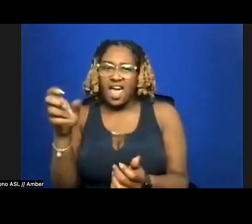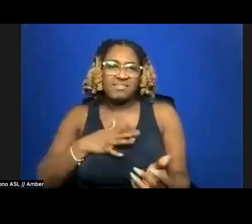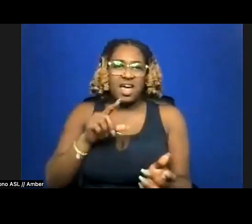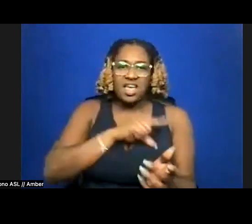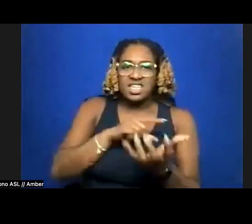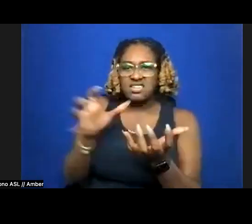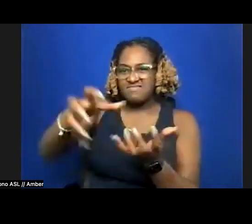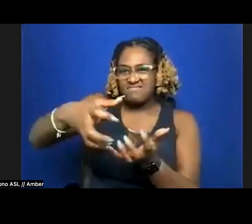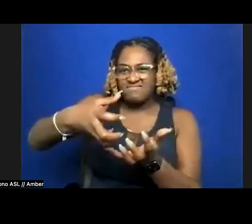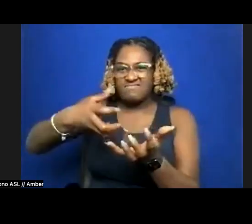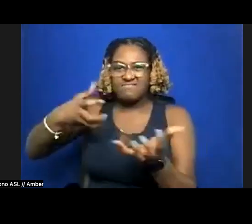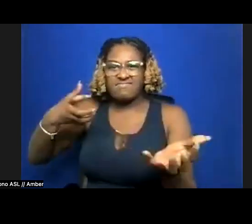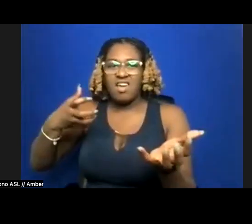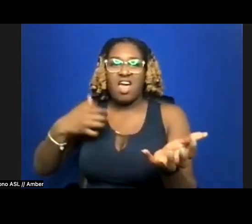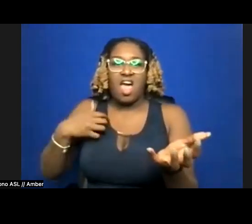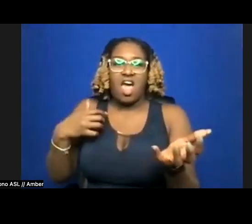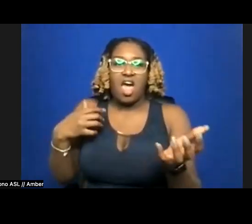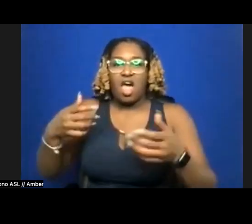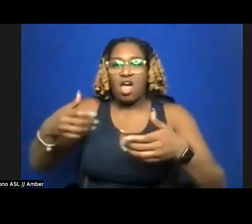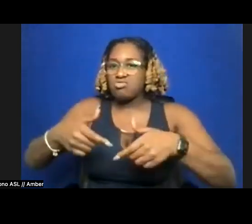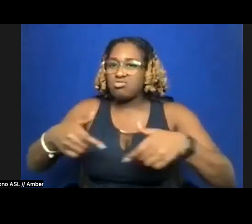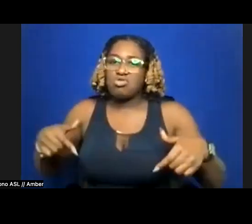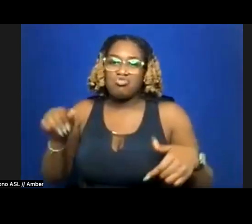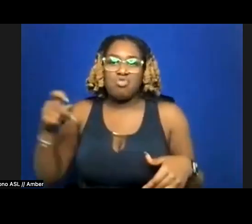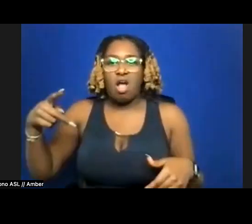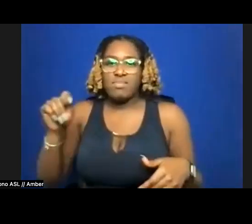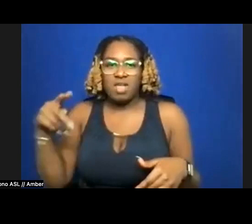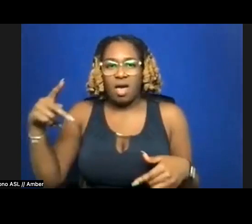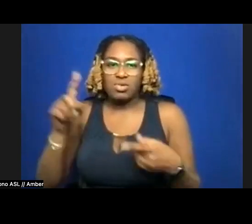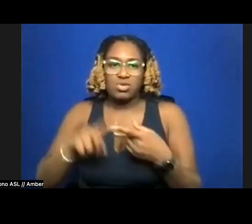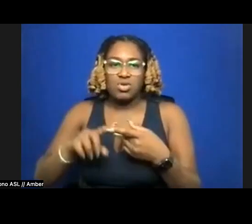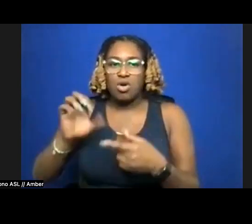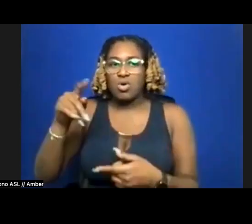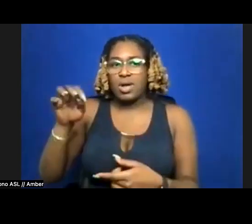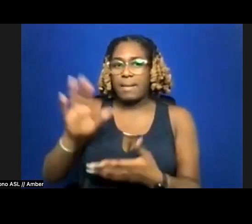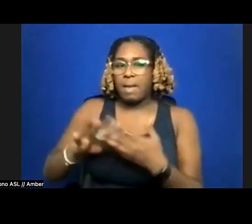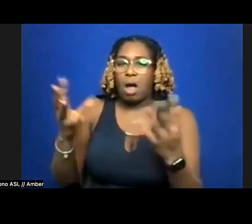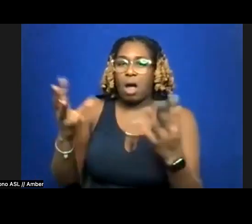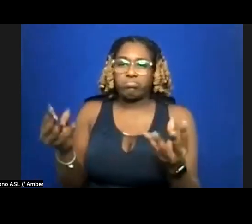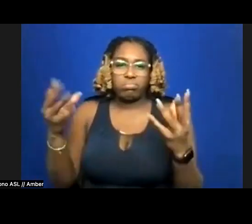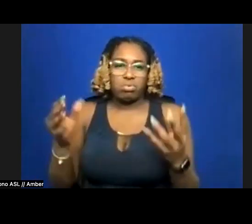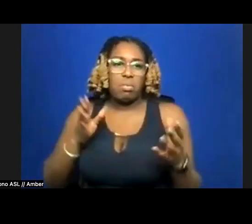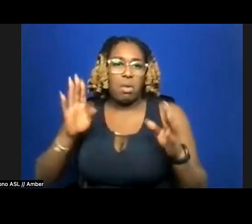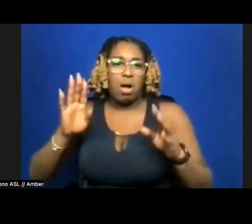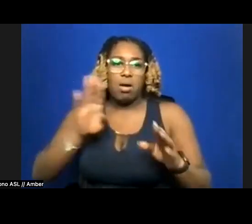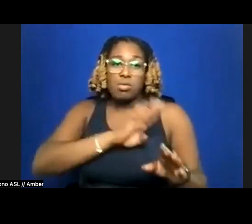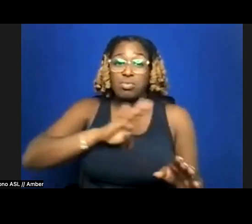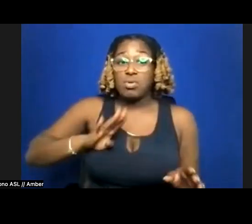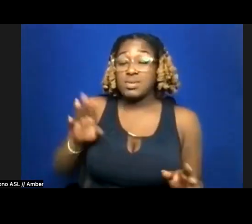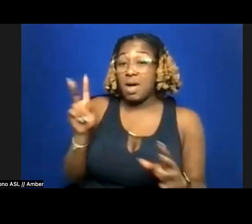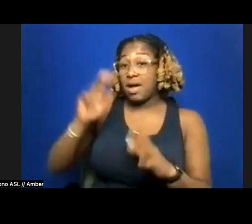throat. I crop top too. Coquette my blubber. My bust, my profile is a perfect parabola. My thigh